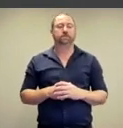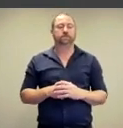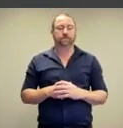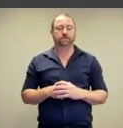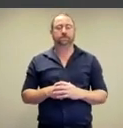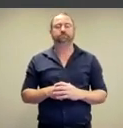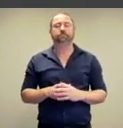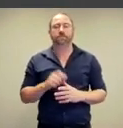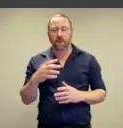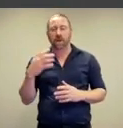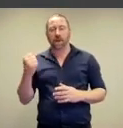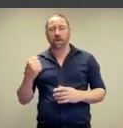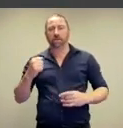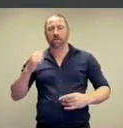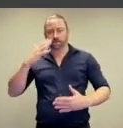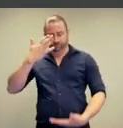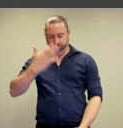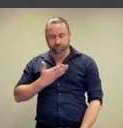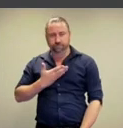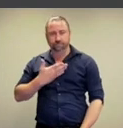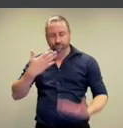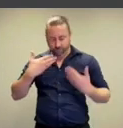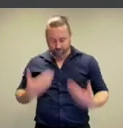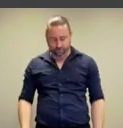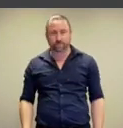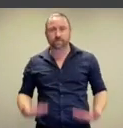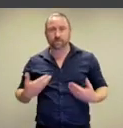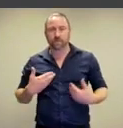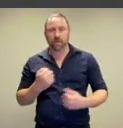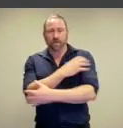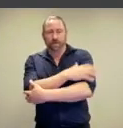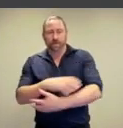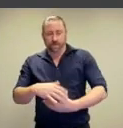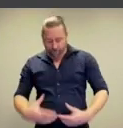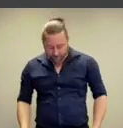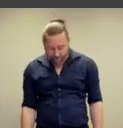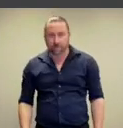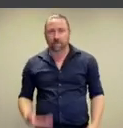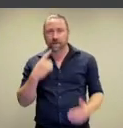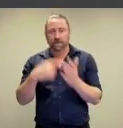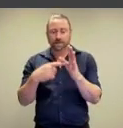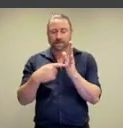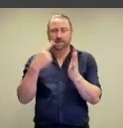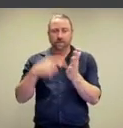trains his camera on the mid region of his body in order to capture his